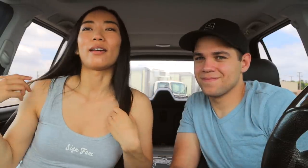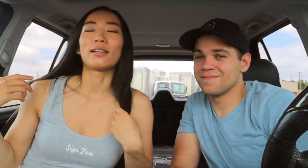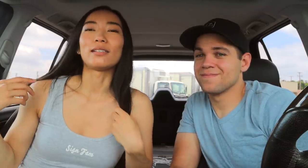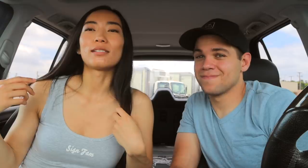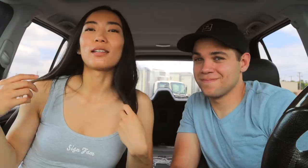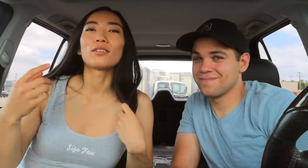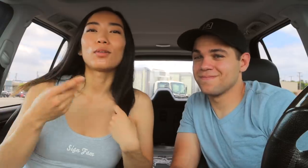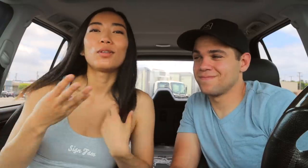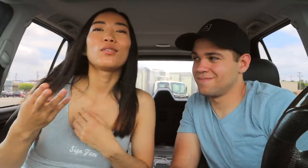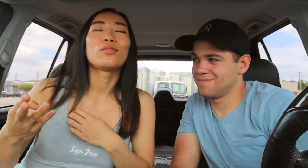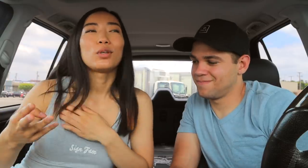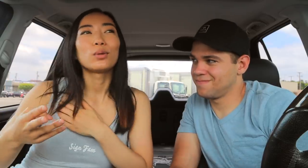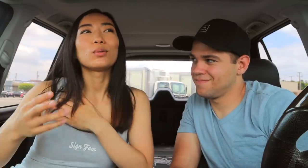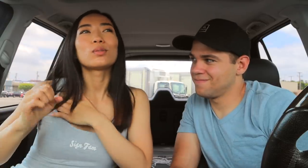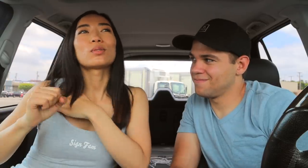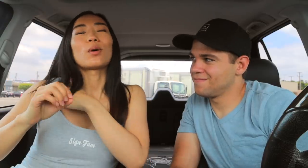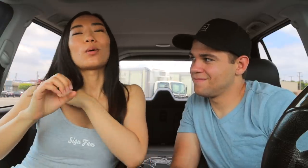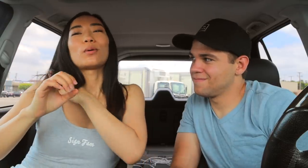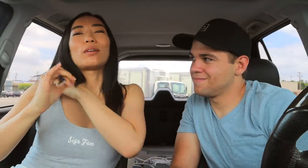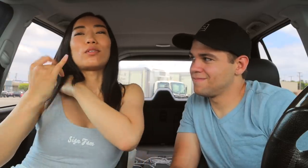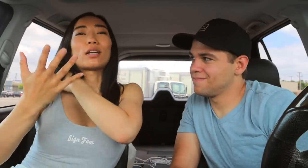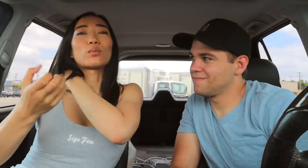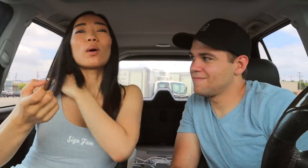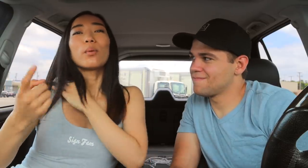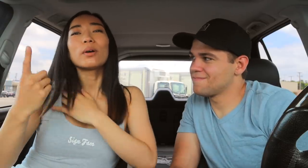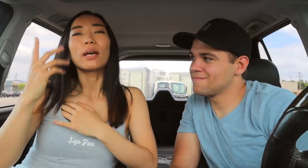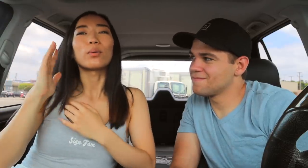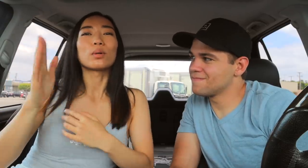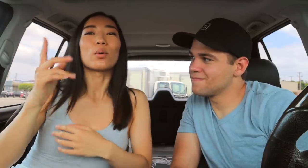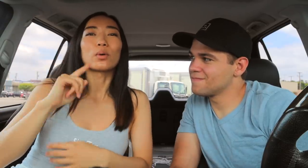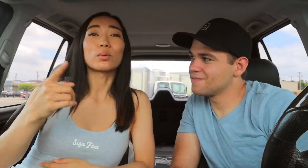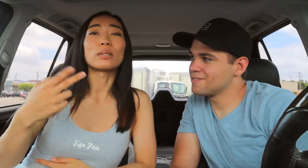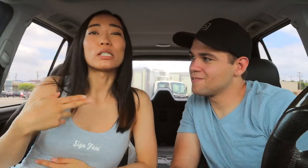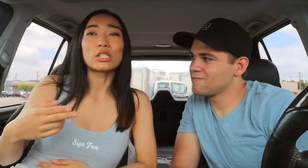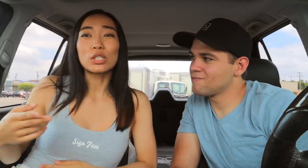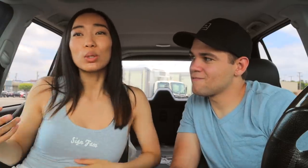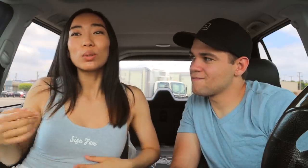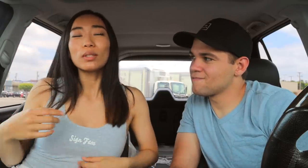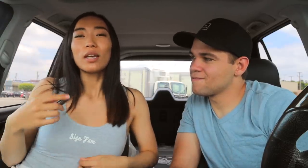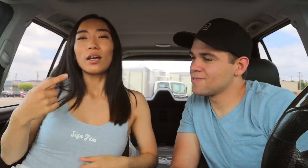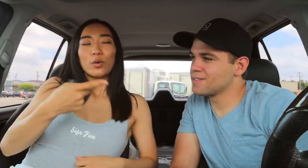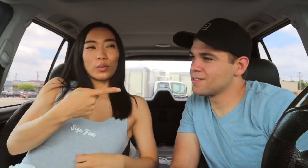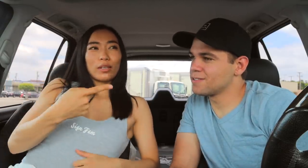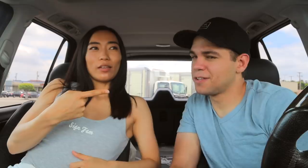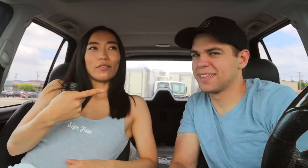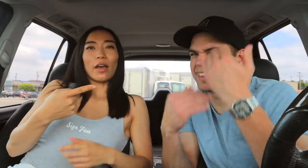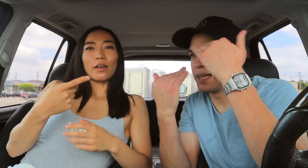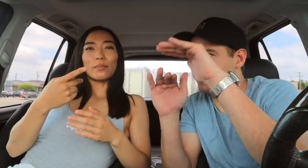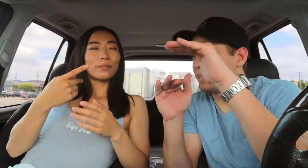and there's only a few so if you guys want one, I would order one soon. We Limited